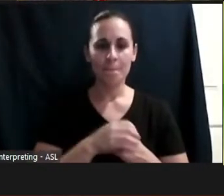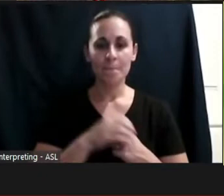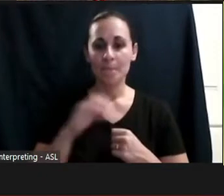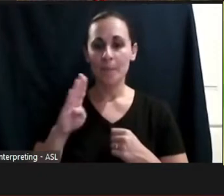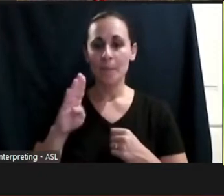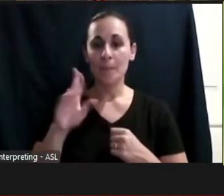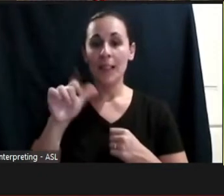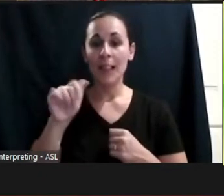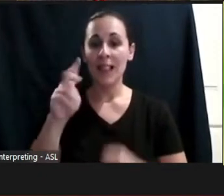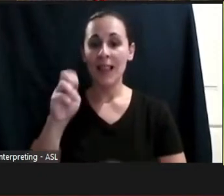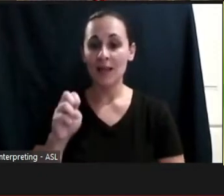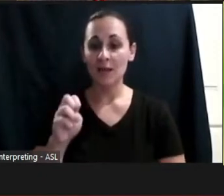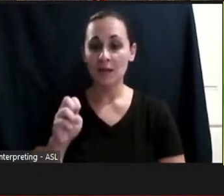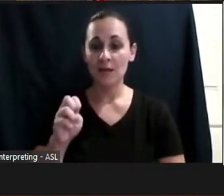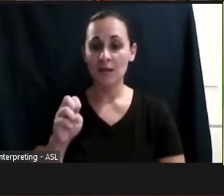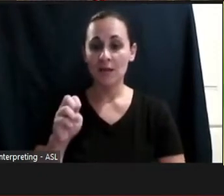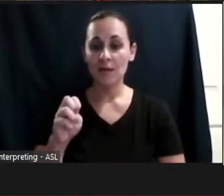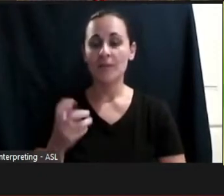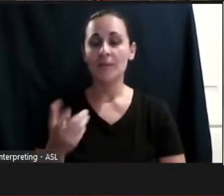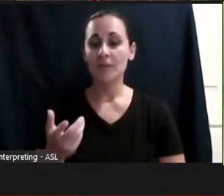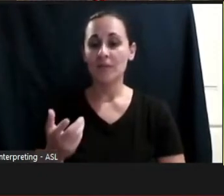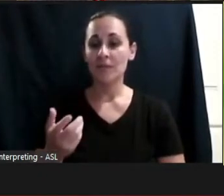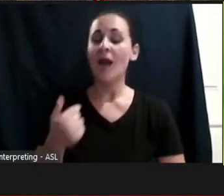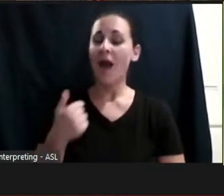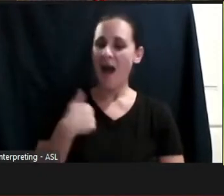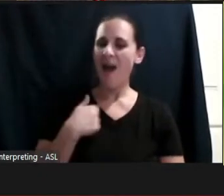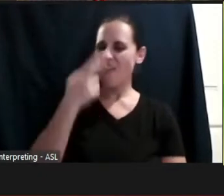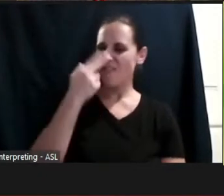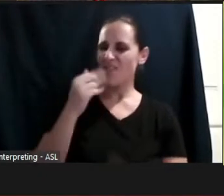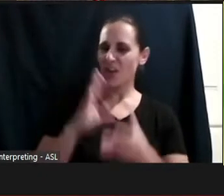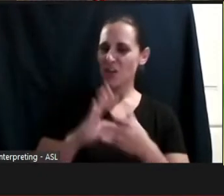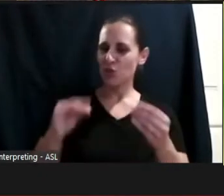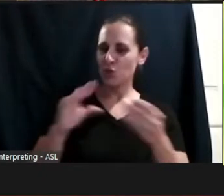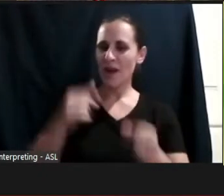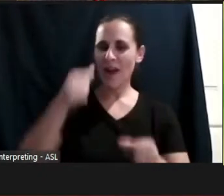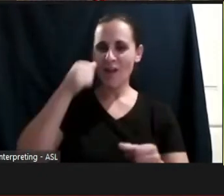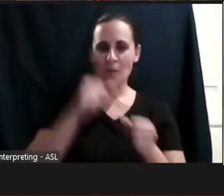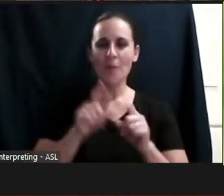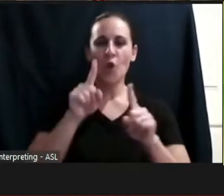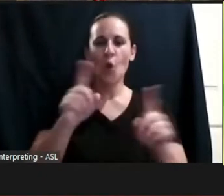I have a funny story about going to a conference with dyslexia. A lot